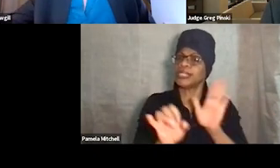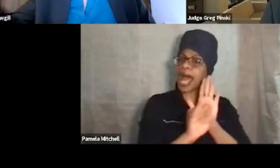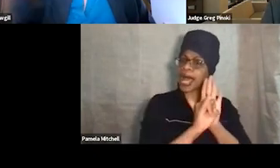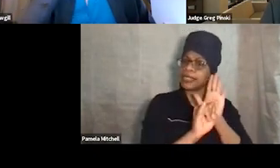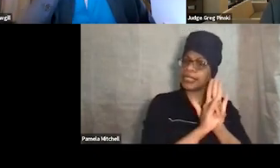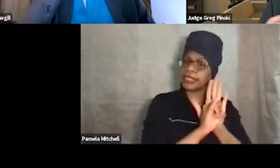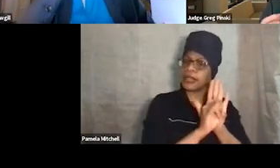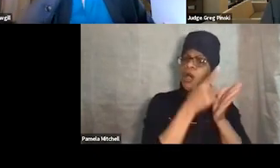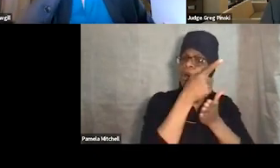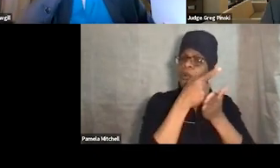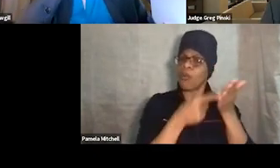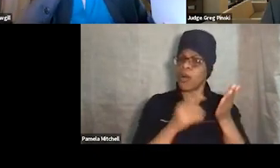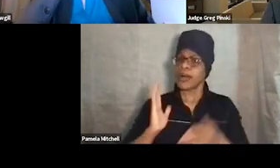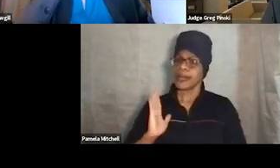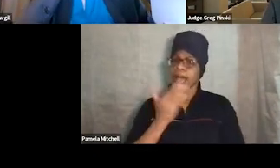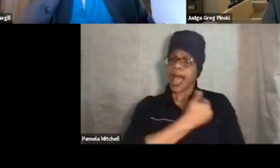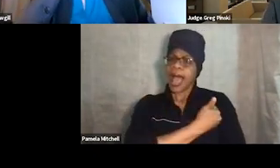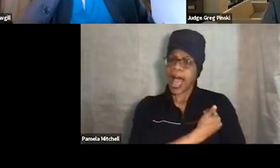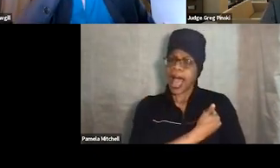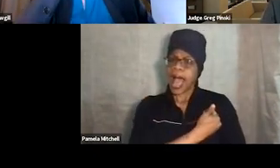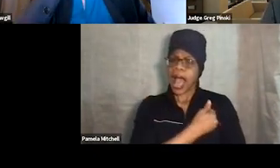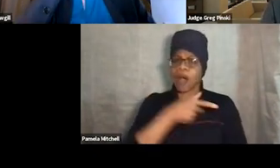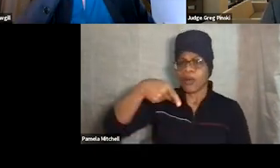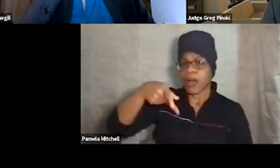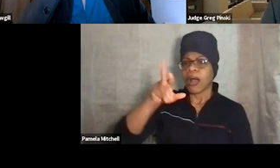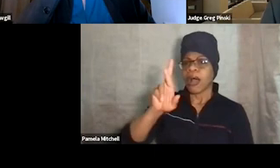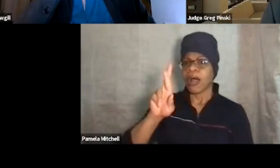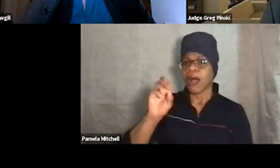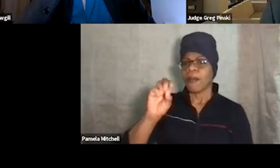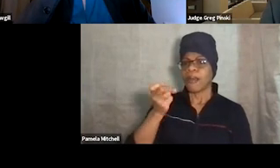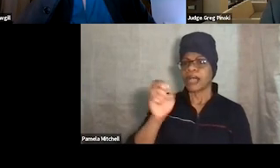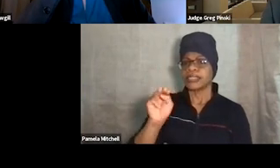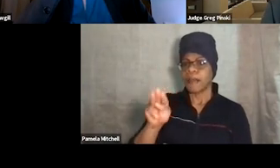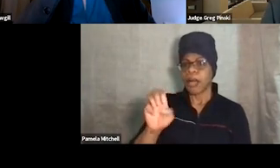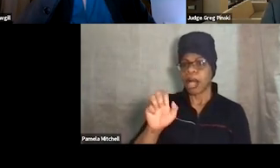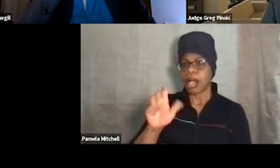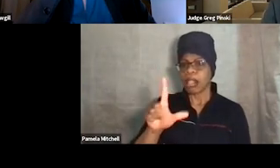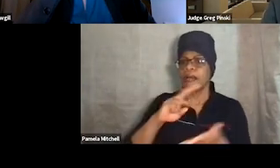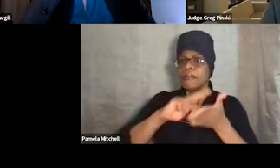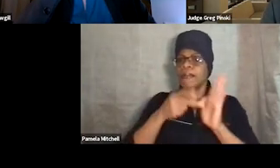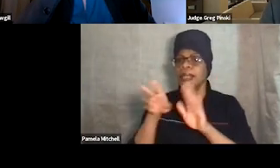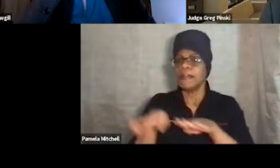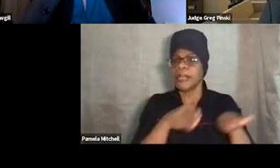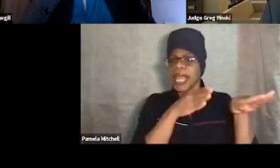what are our proximal expectations for our participants in any given phase.